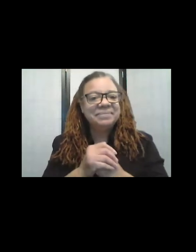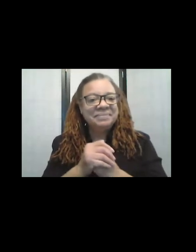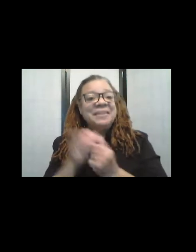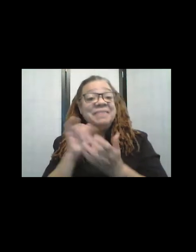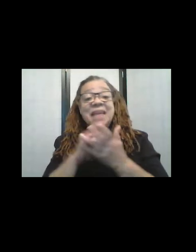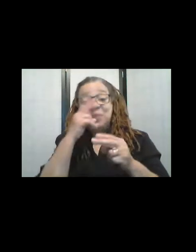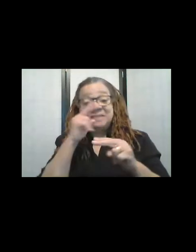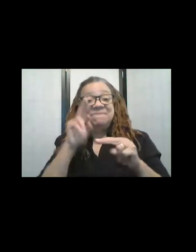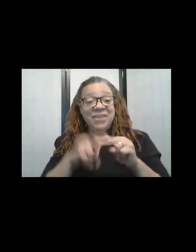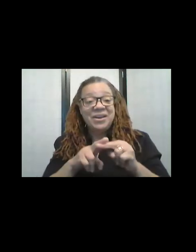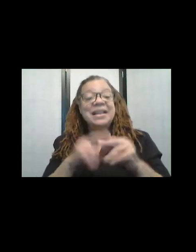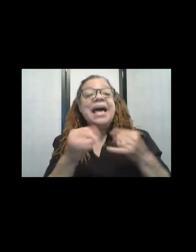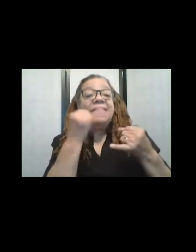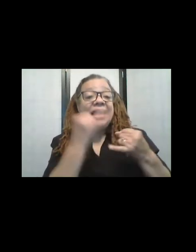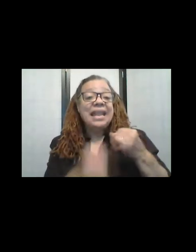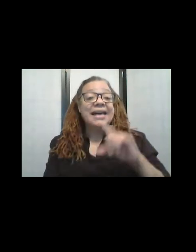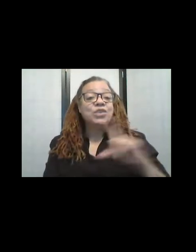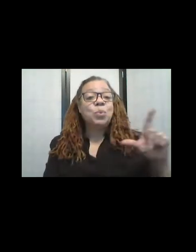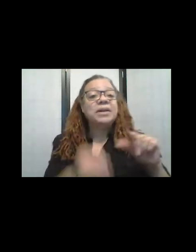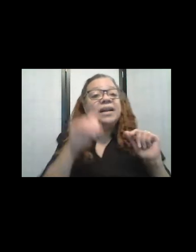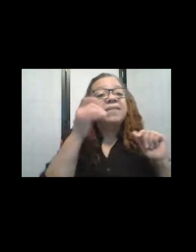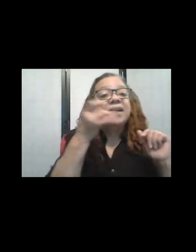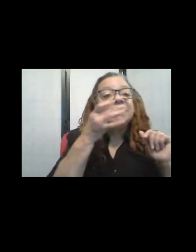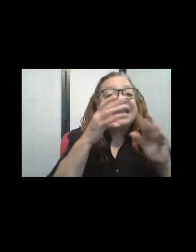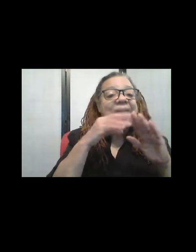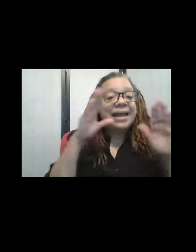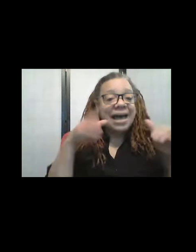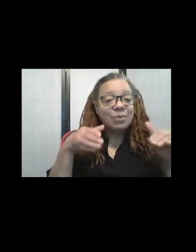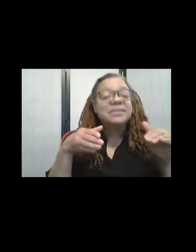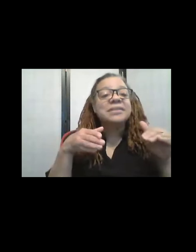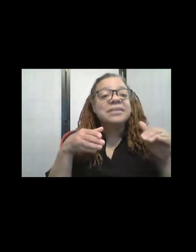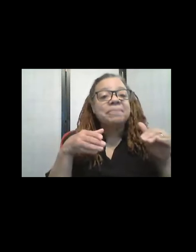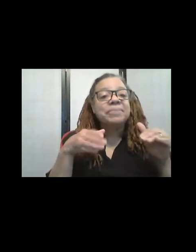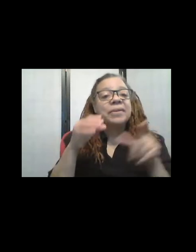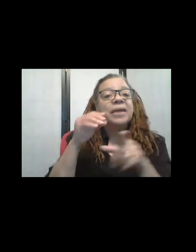And then, the last one is, um, Grant Point in Nantucket.